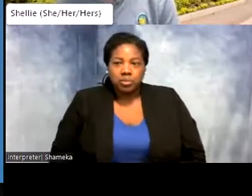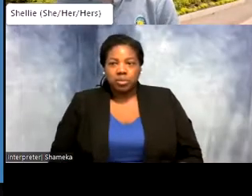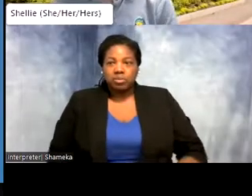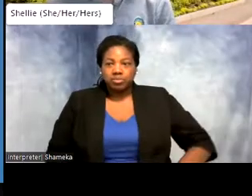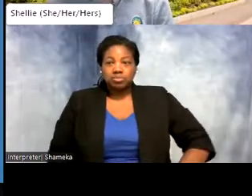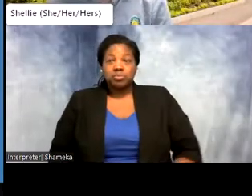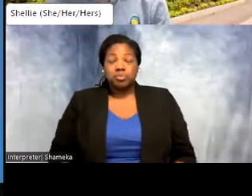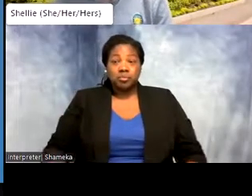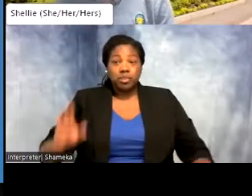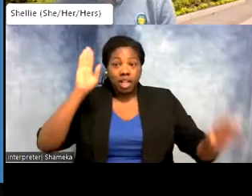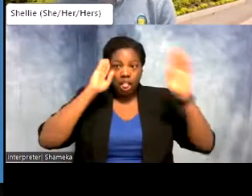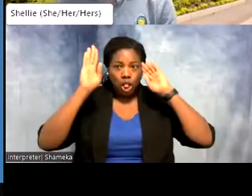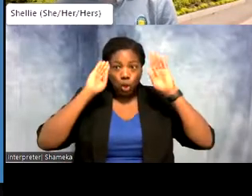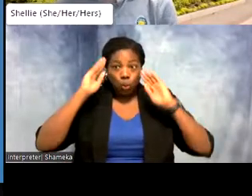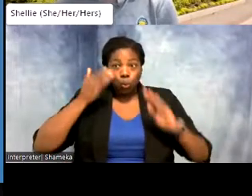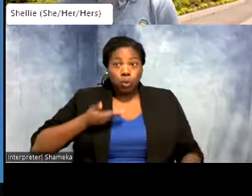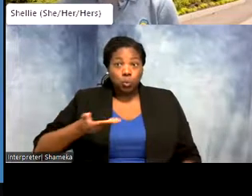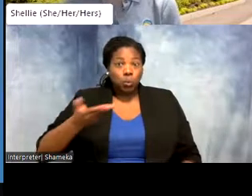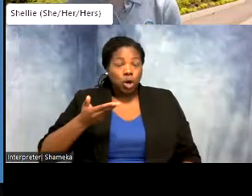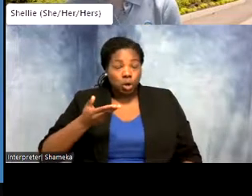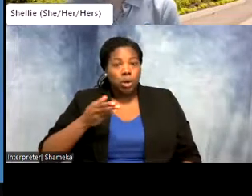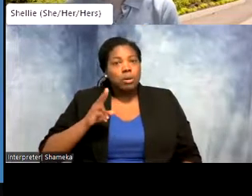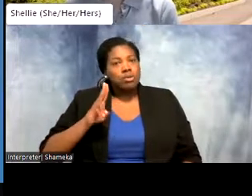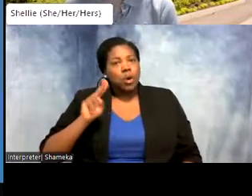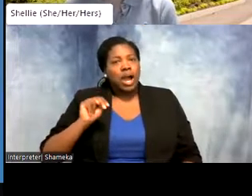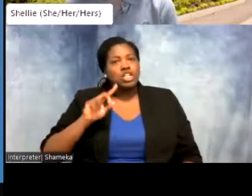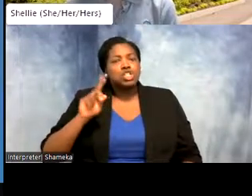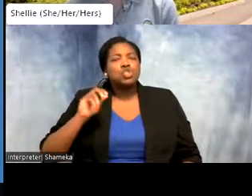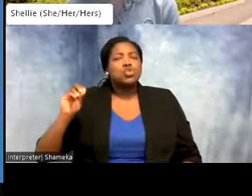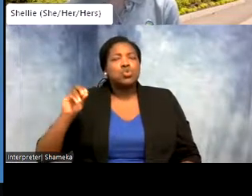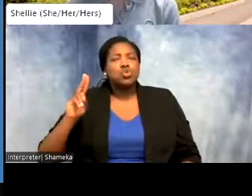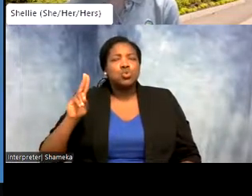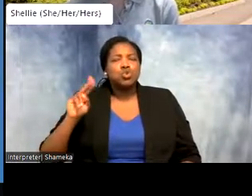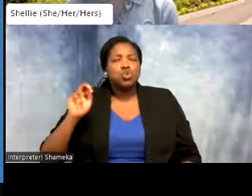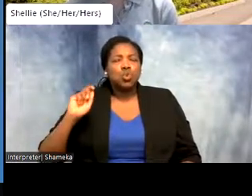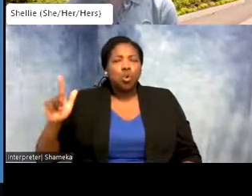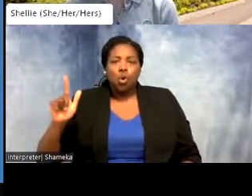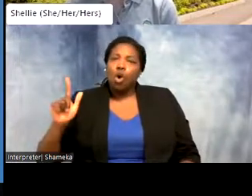Shellie: Hello and welcome to UnZOOsual Careers where we explore the variety of careers